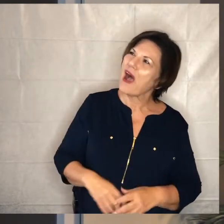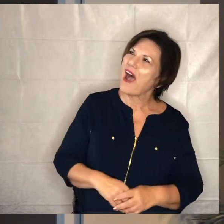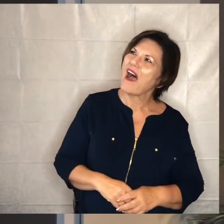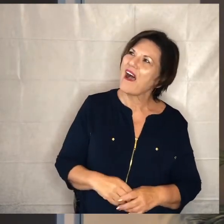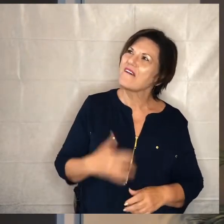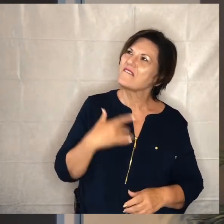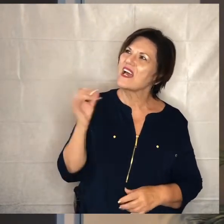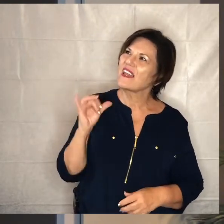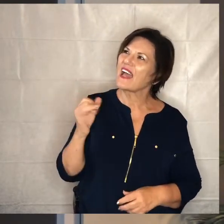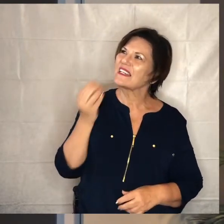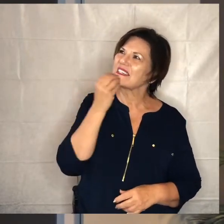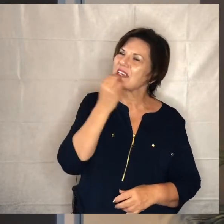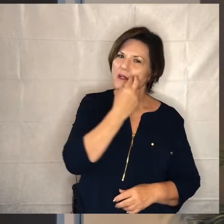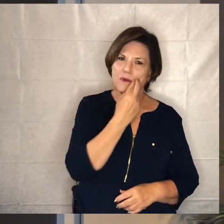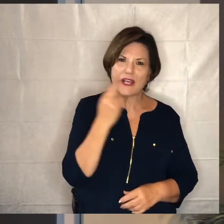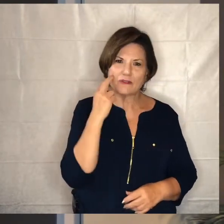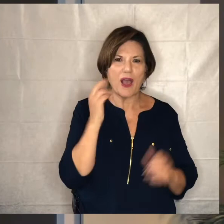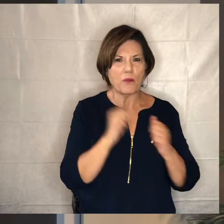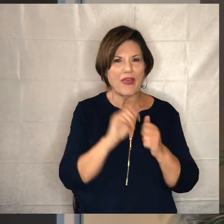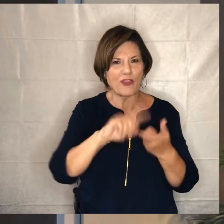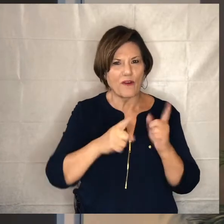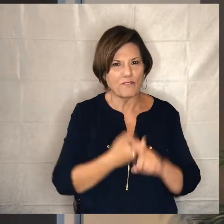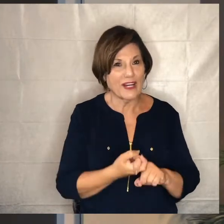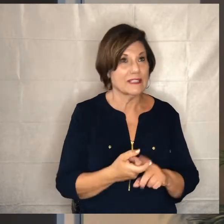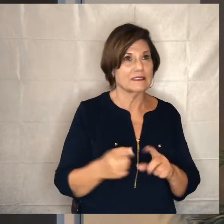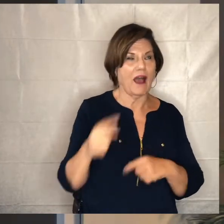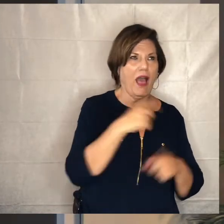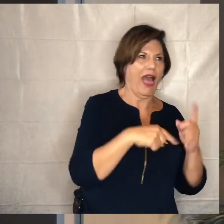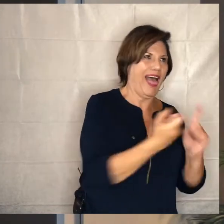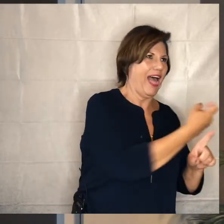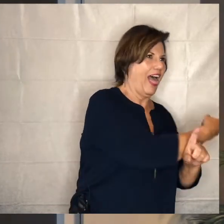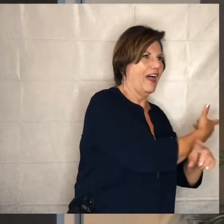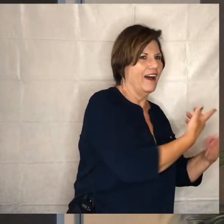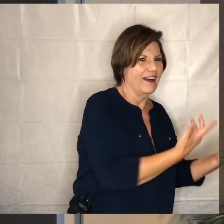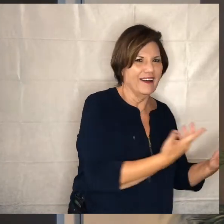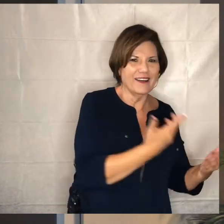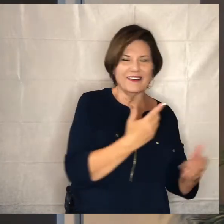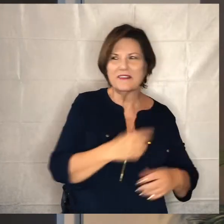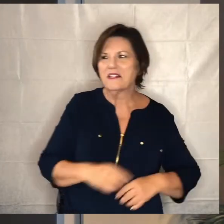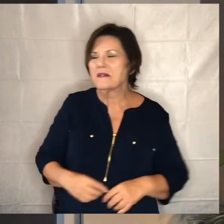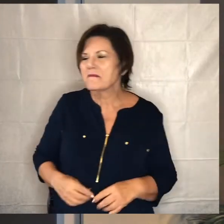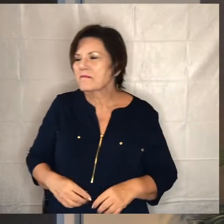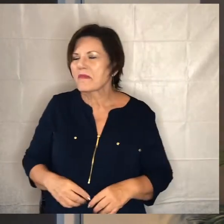like to eat in a restaurant with your friends but i digress our conversation around the table